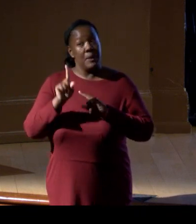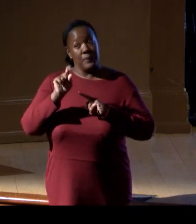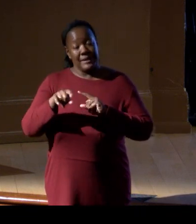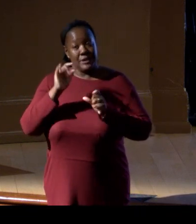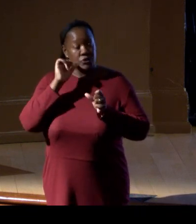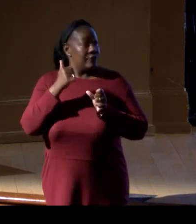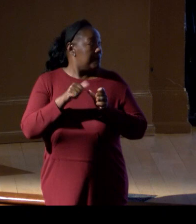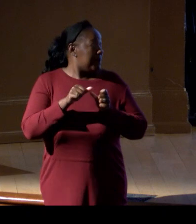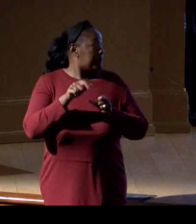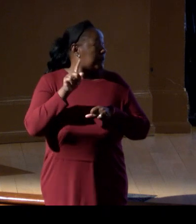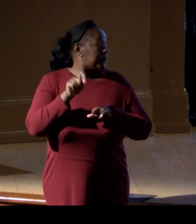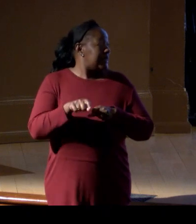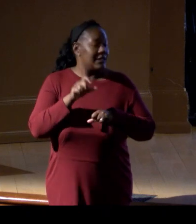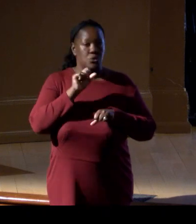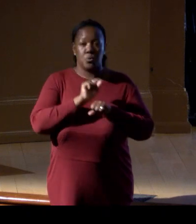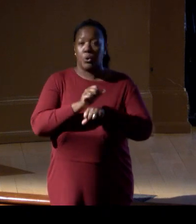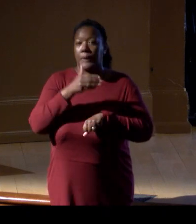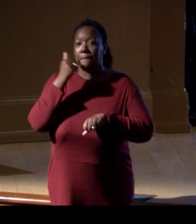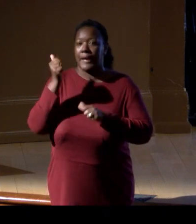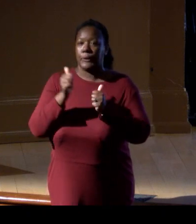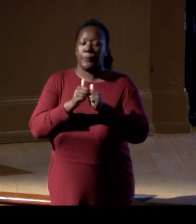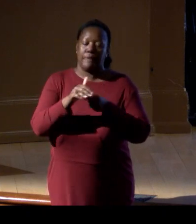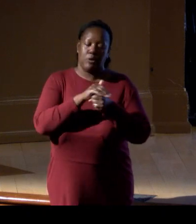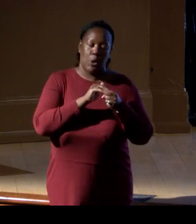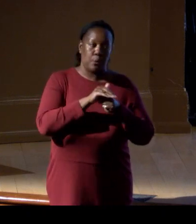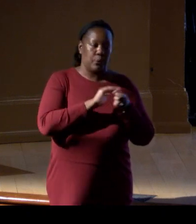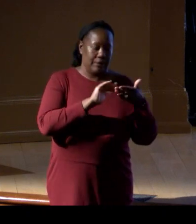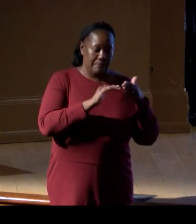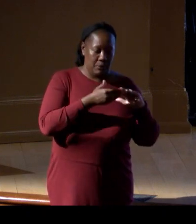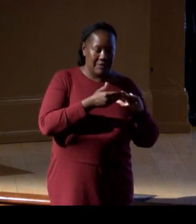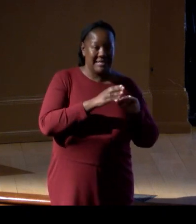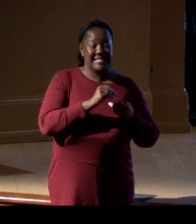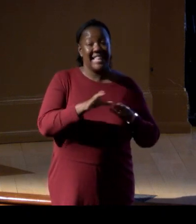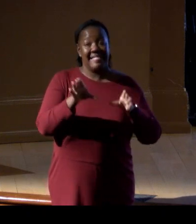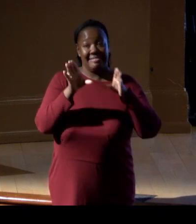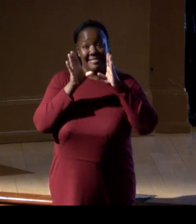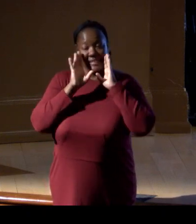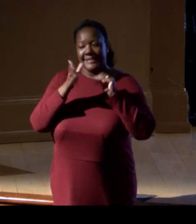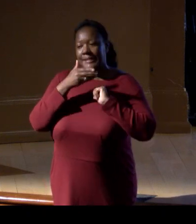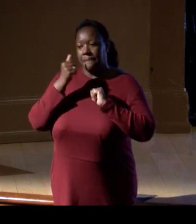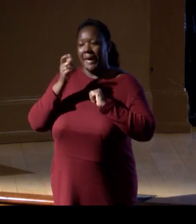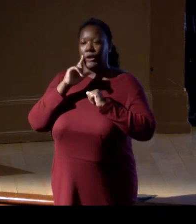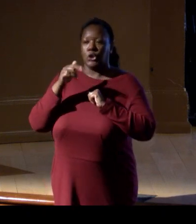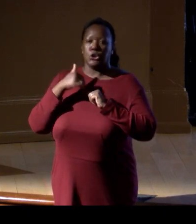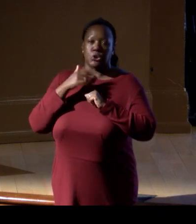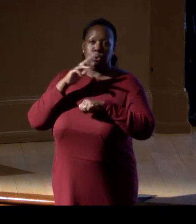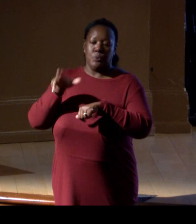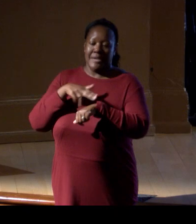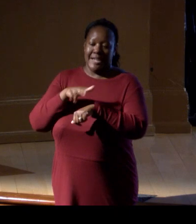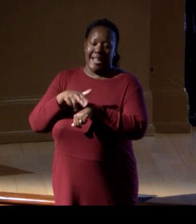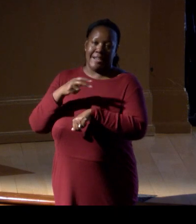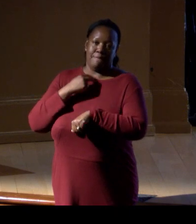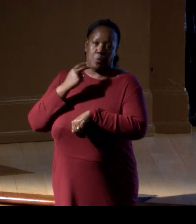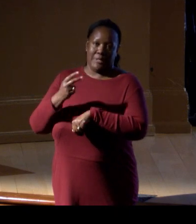with local communities and listen better to Native voices. The Smithsonian is proud to have co-chaired